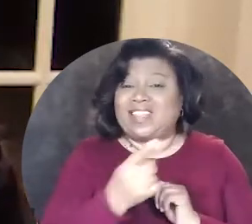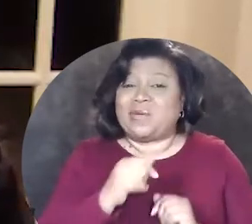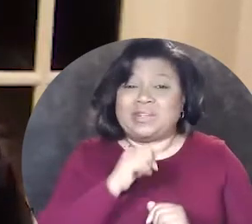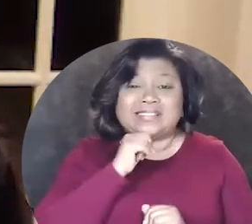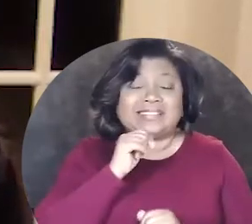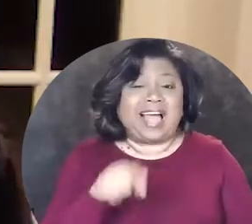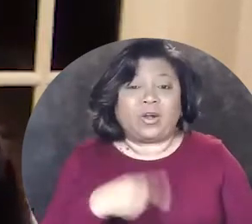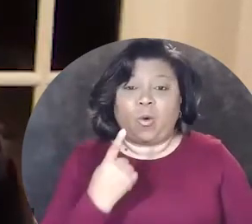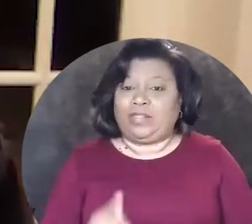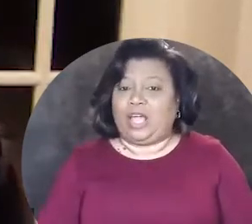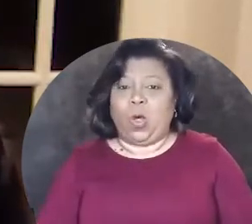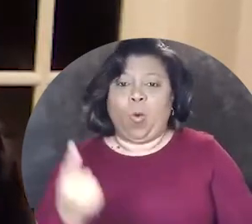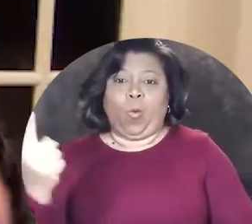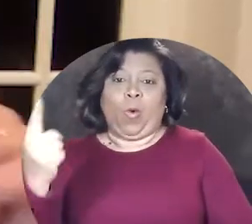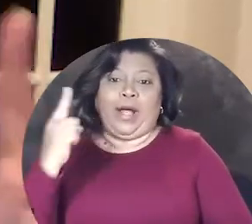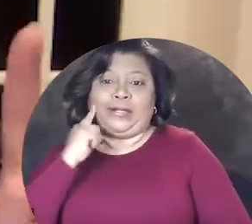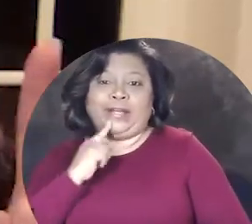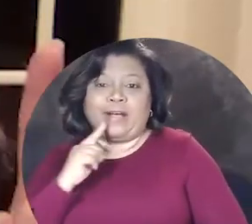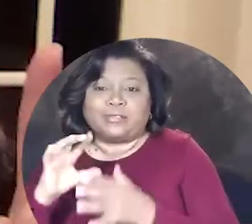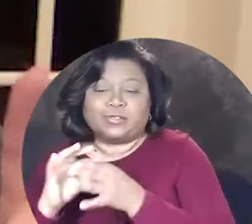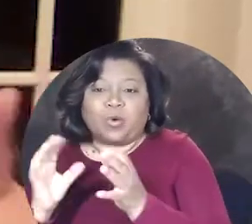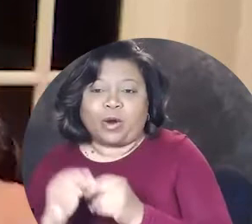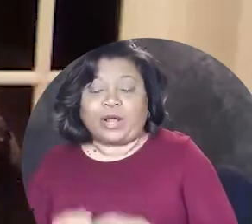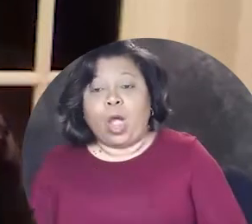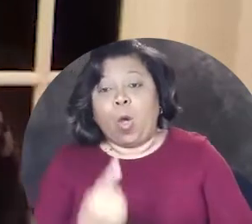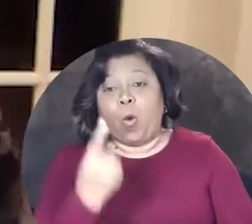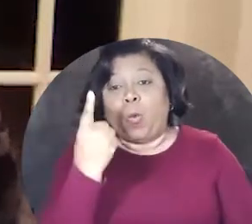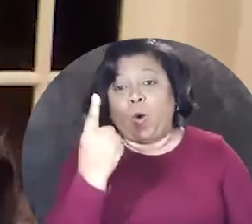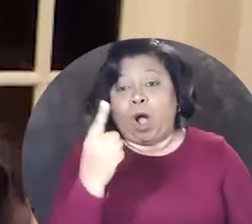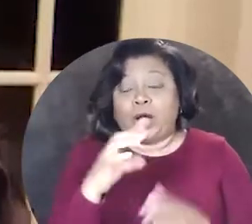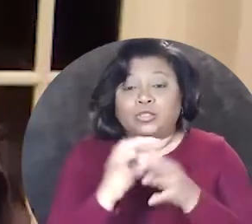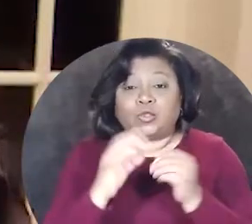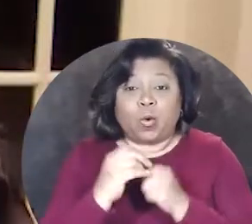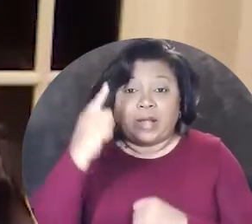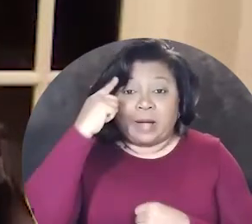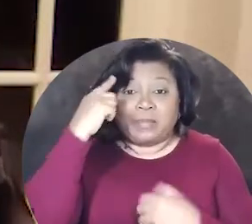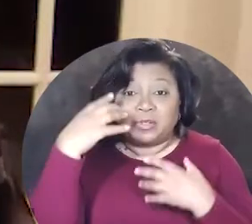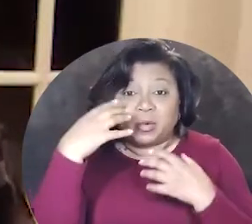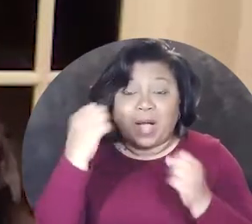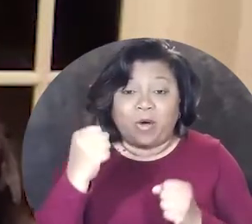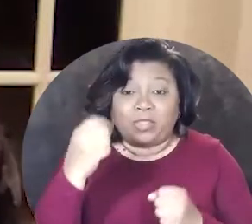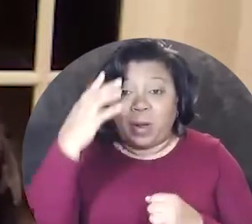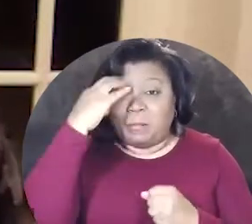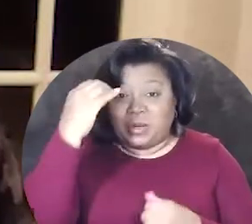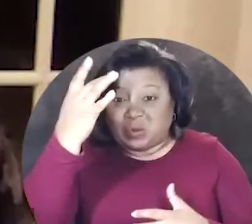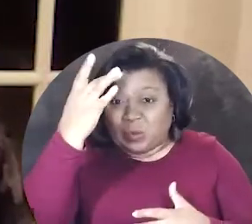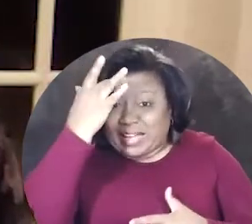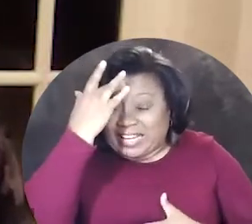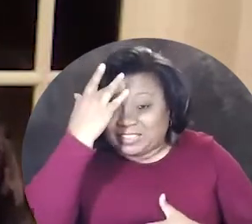that there is not just one Deaf story, one story of mental health or mental illness